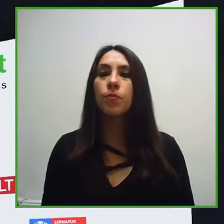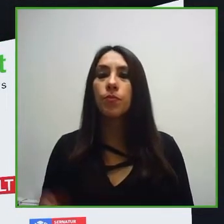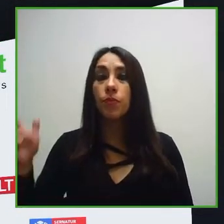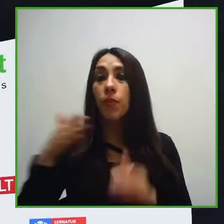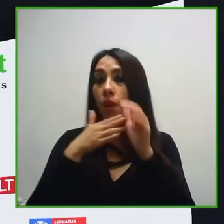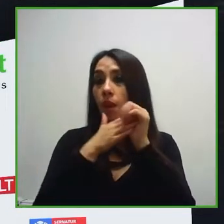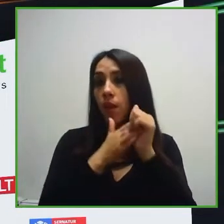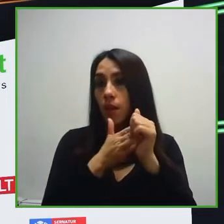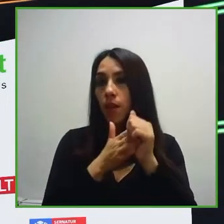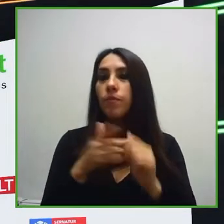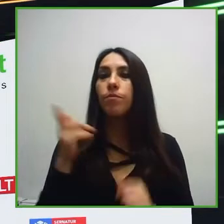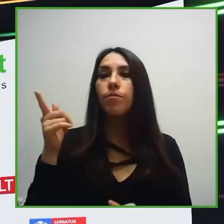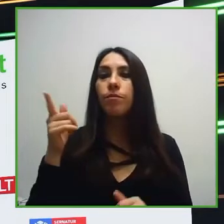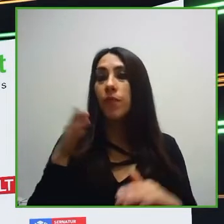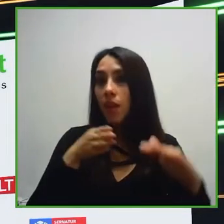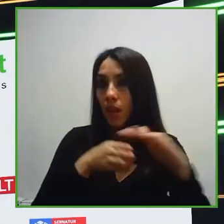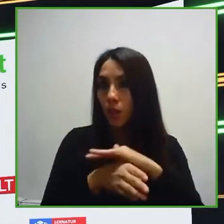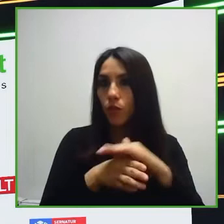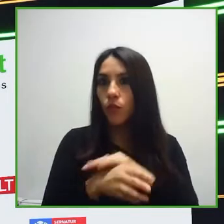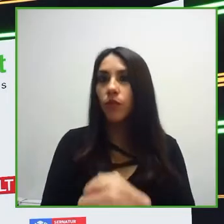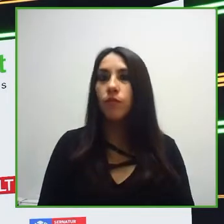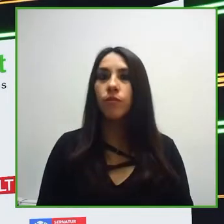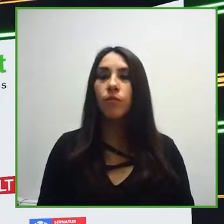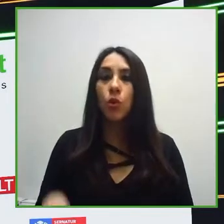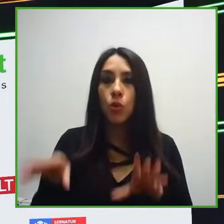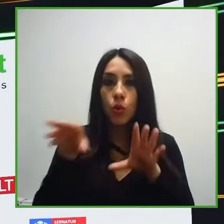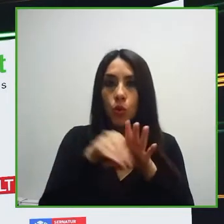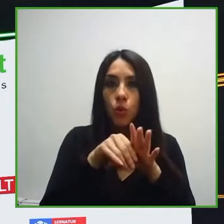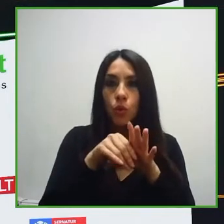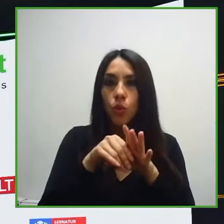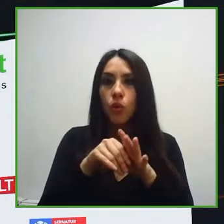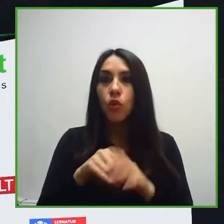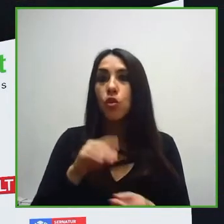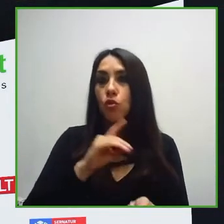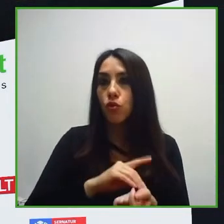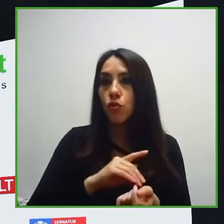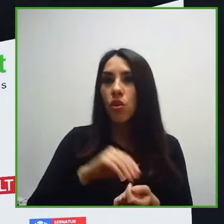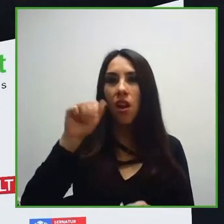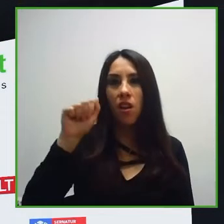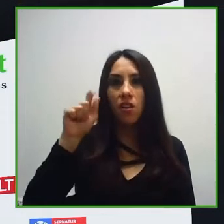accessibility and digital inclusion in ATOS Iberia. Also with us we have great